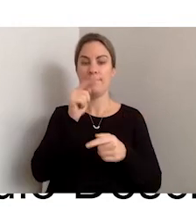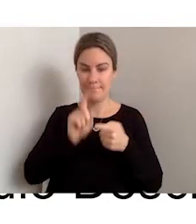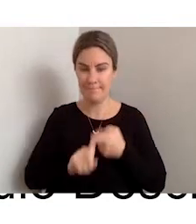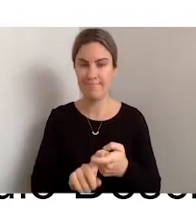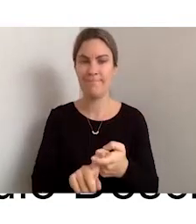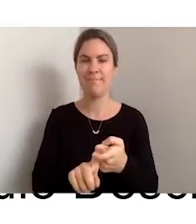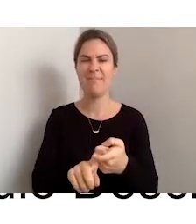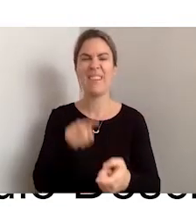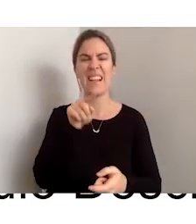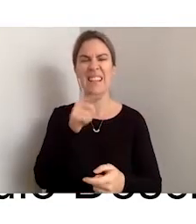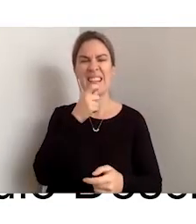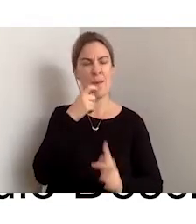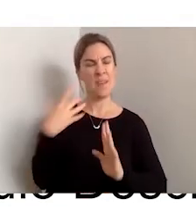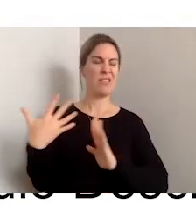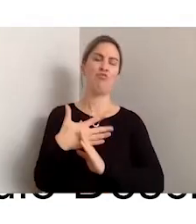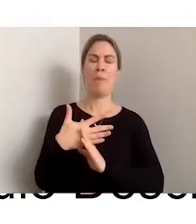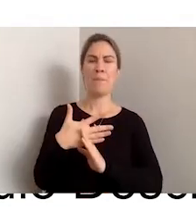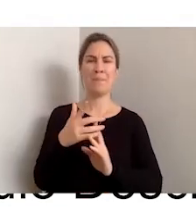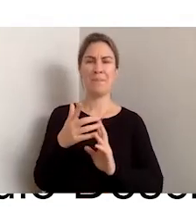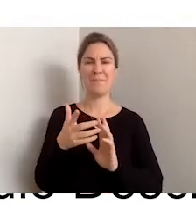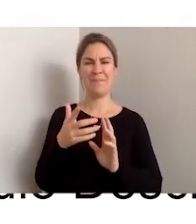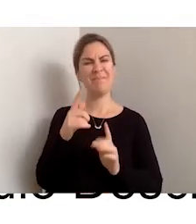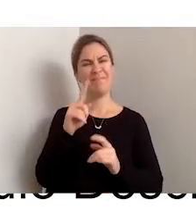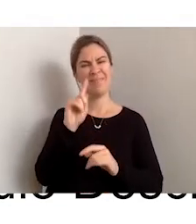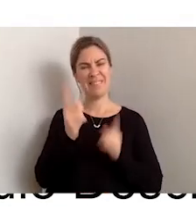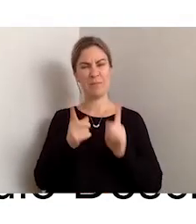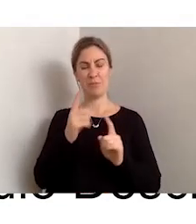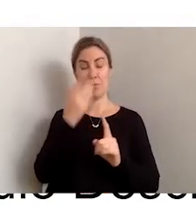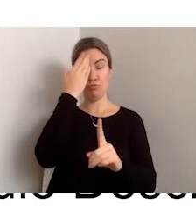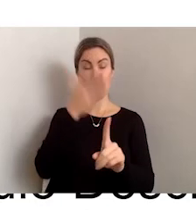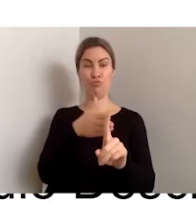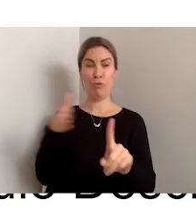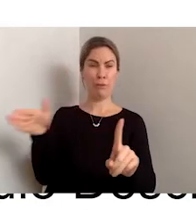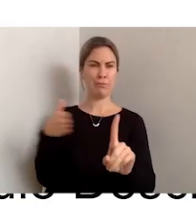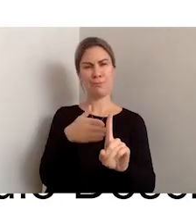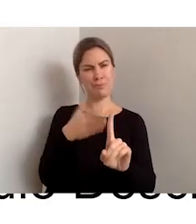of the video you're watching, and can distract. I have seen, as a